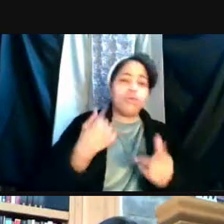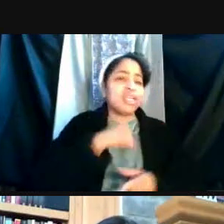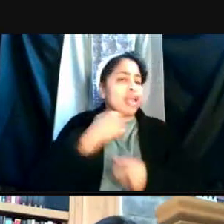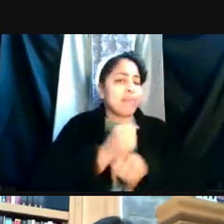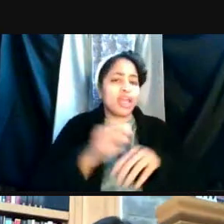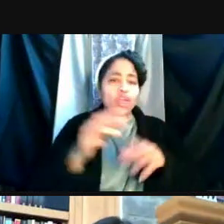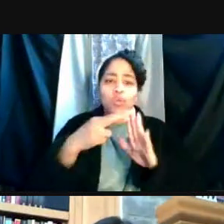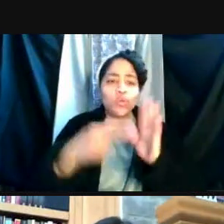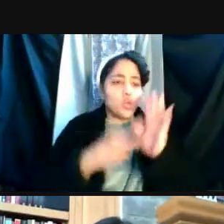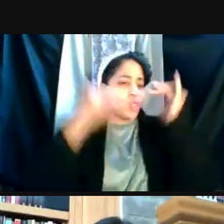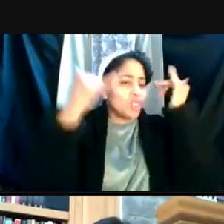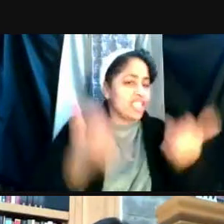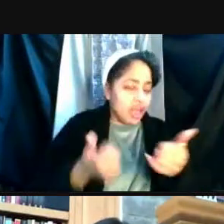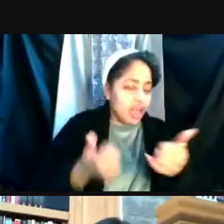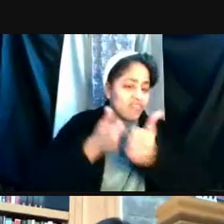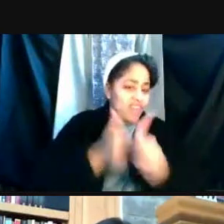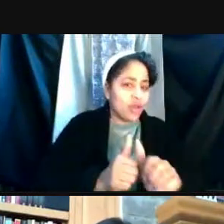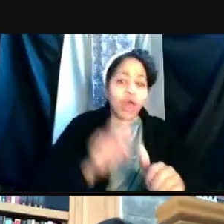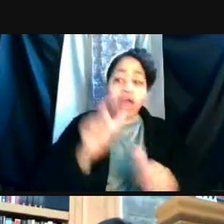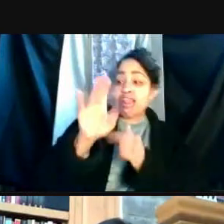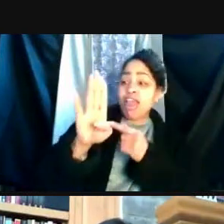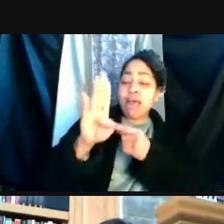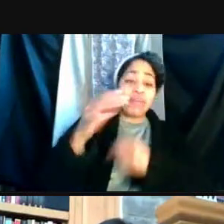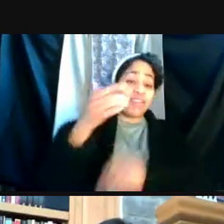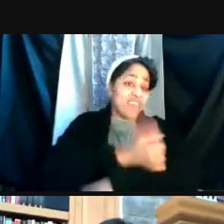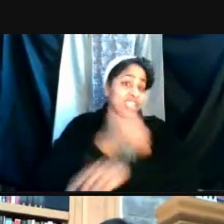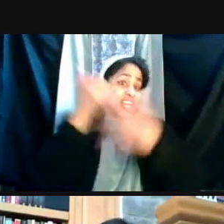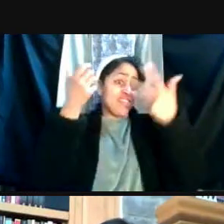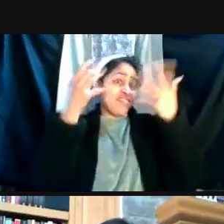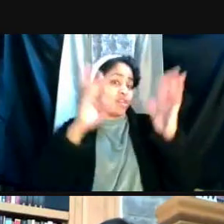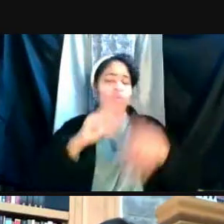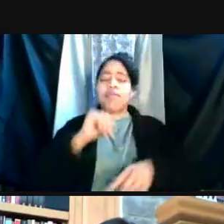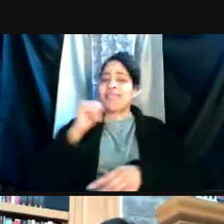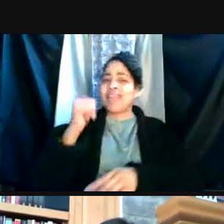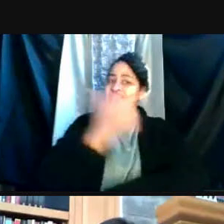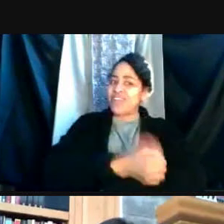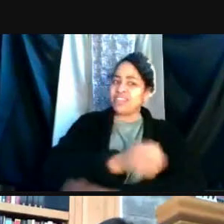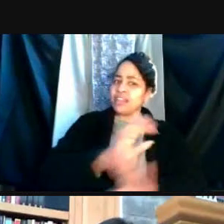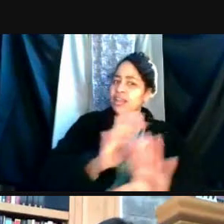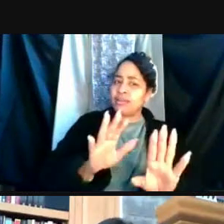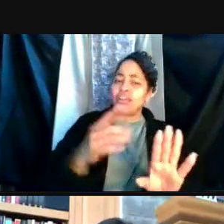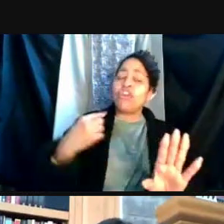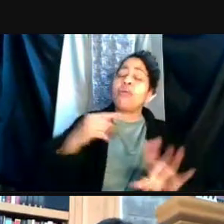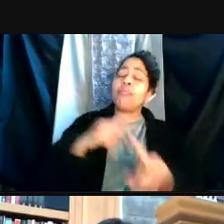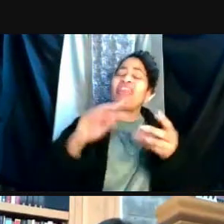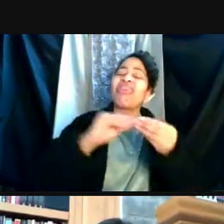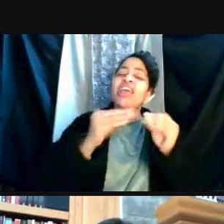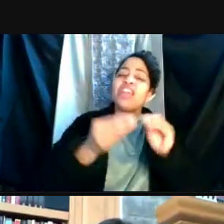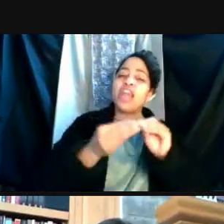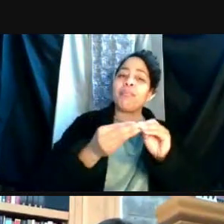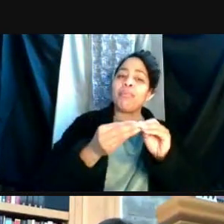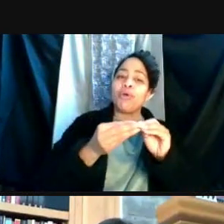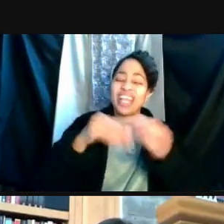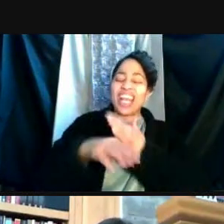based on whether a particular lab is vaccinated or not vaccinated, but on the rate of the virus in our community.